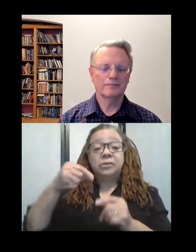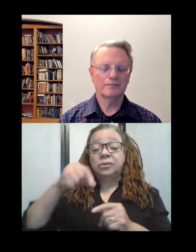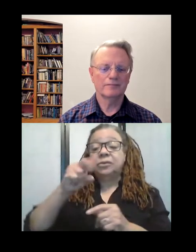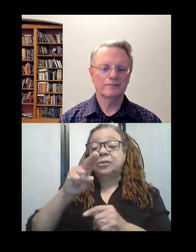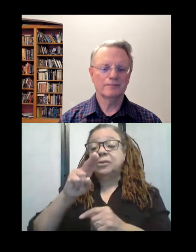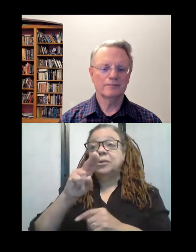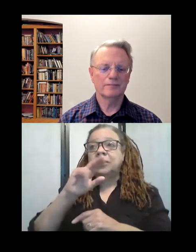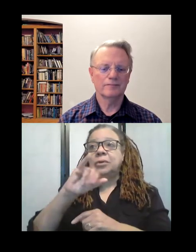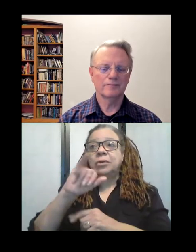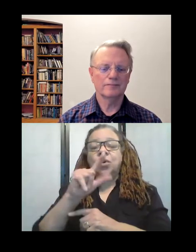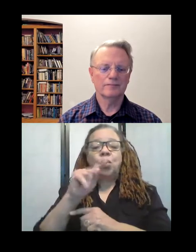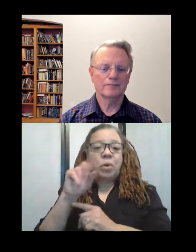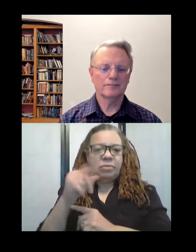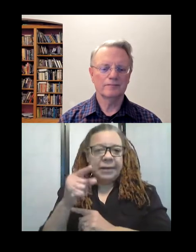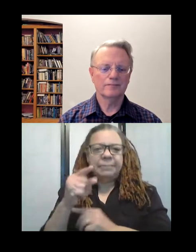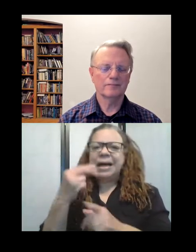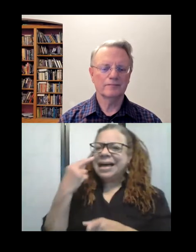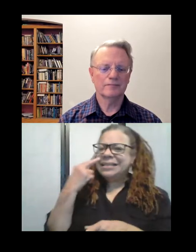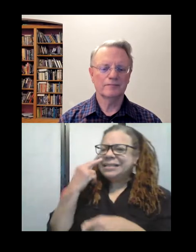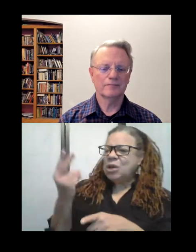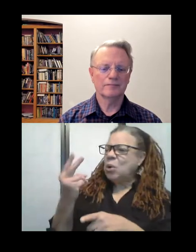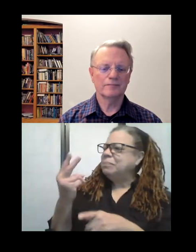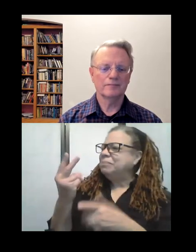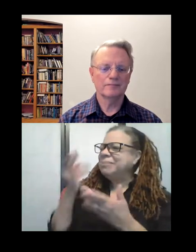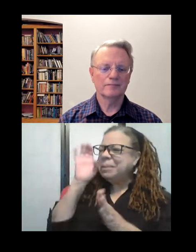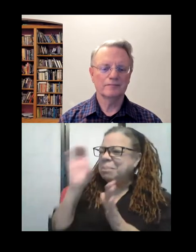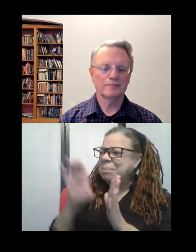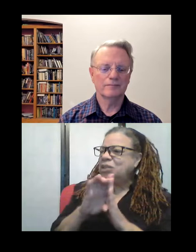this scene of-- I think it was a woodland scene with a bear--